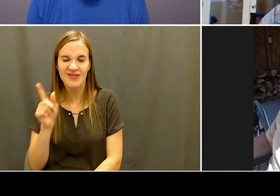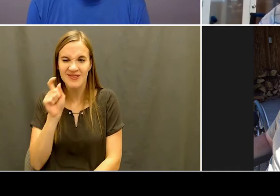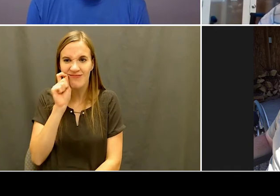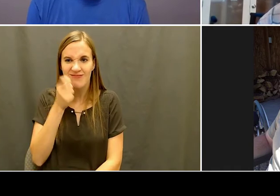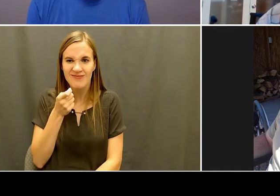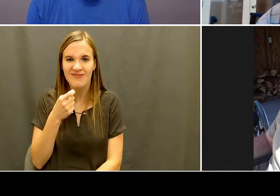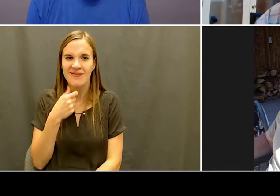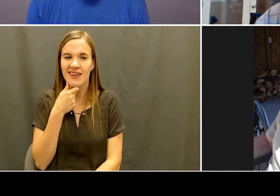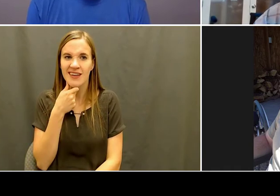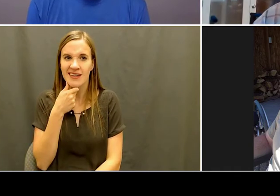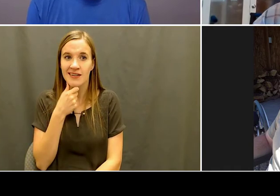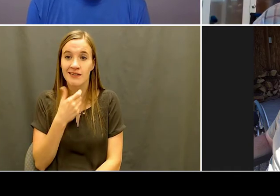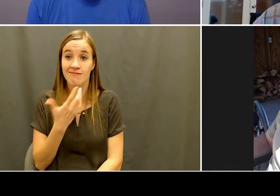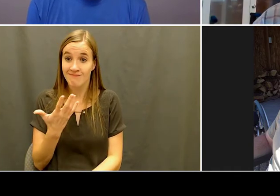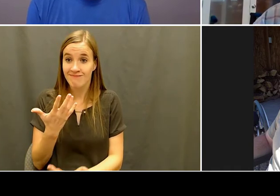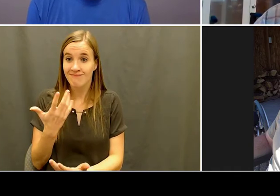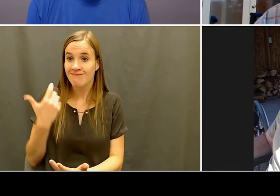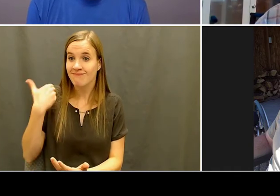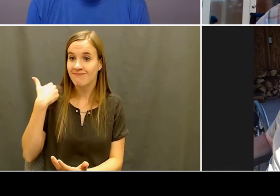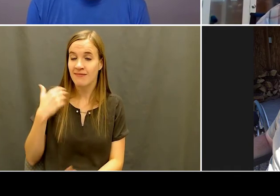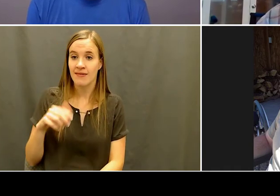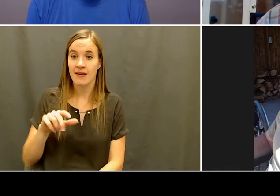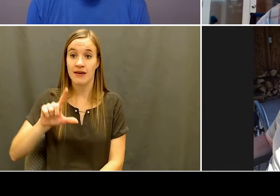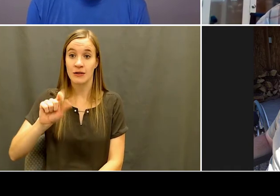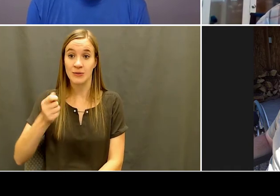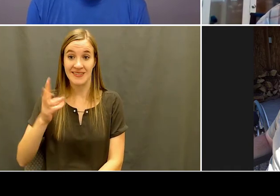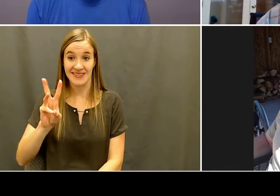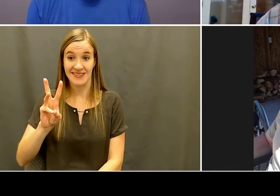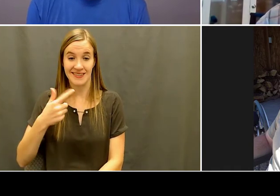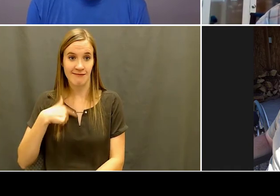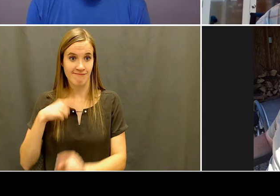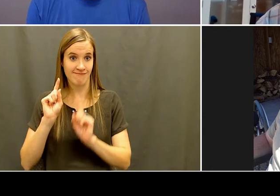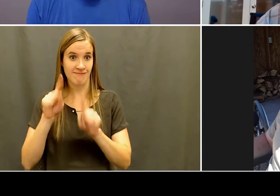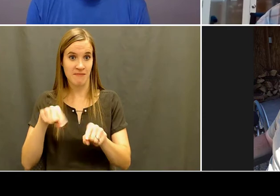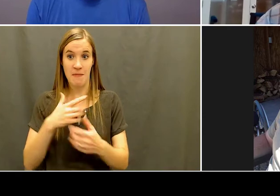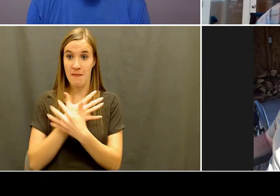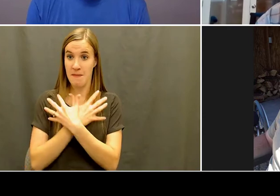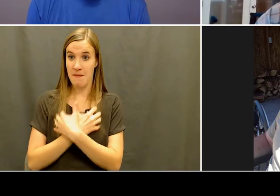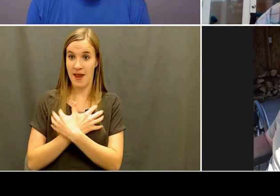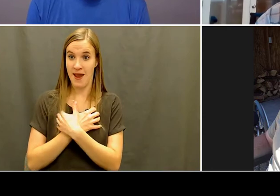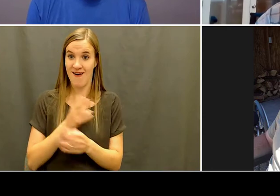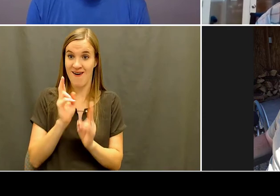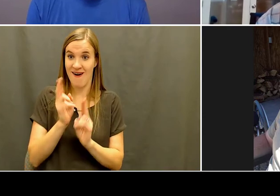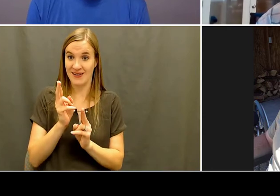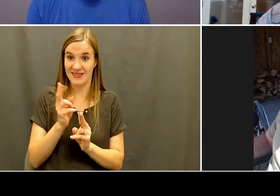you know, it's I've, luckily I've been able to, you know,